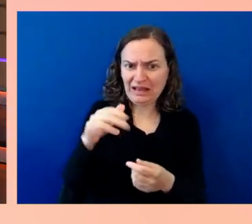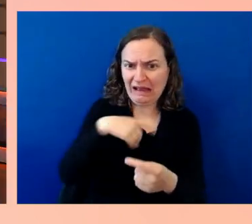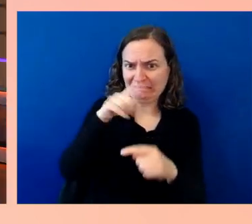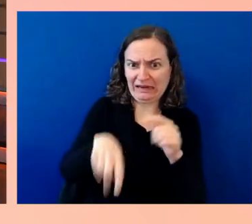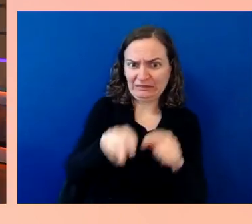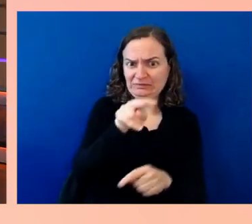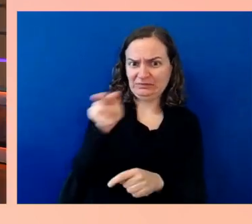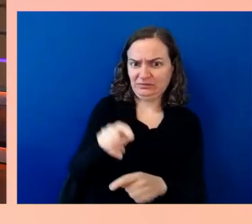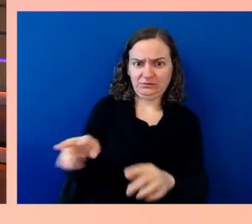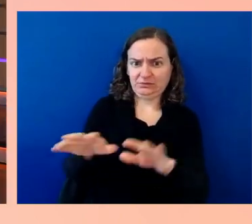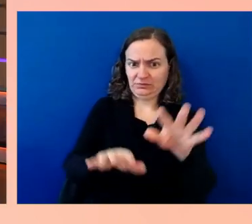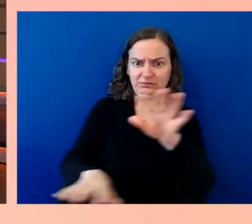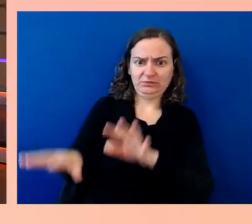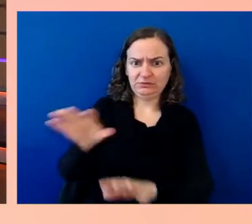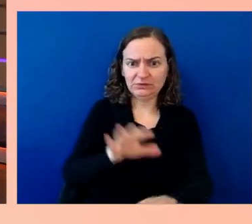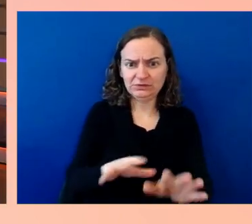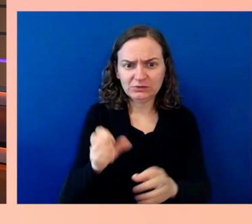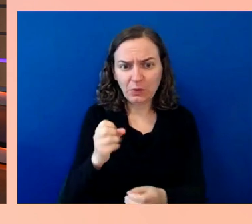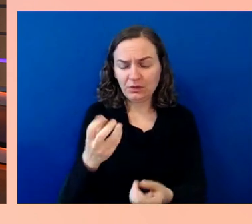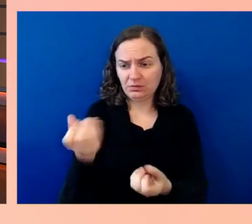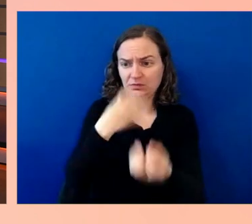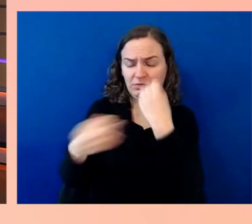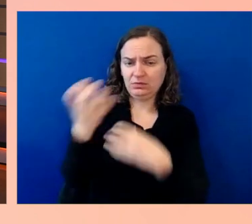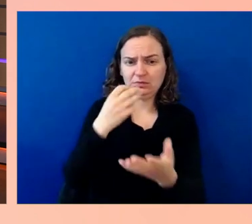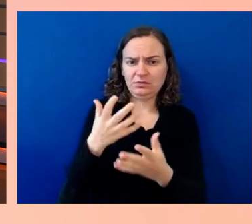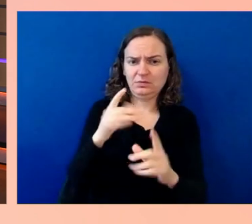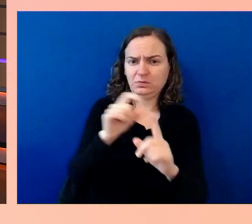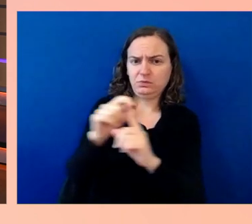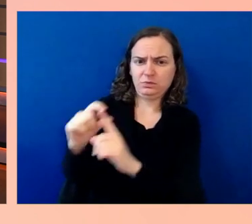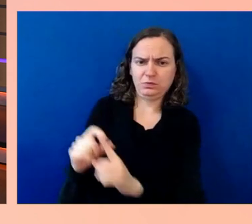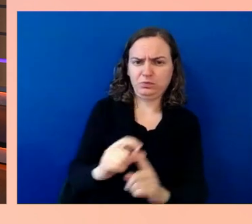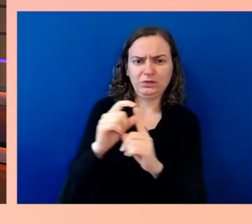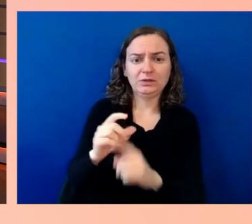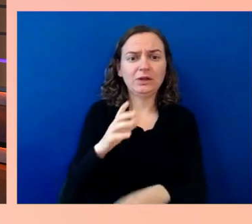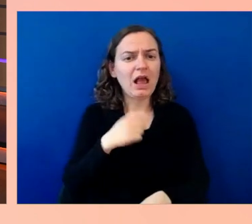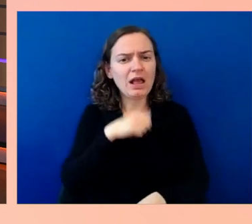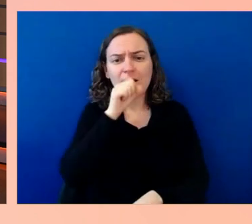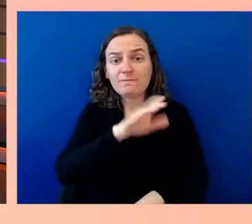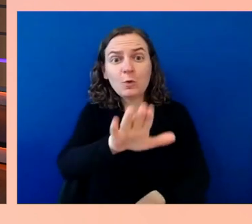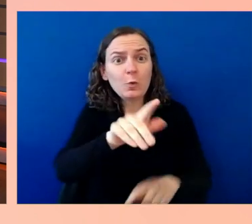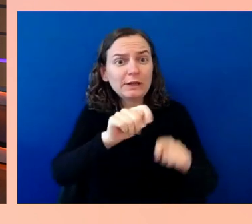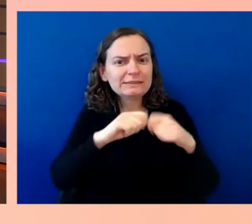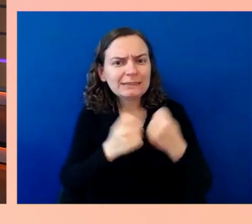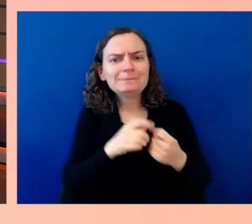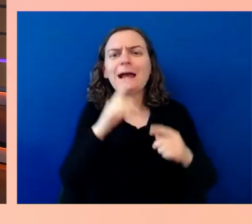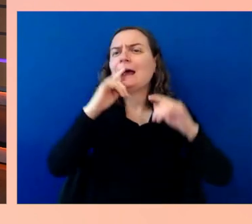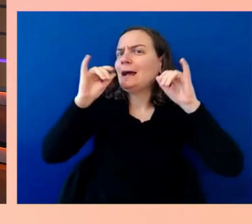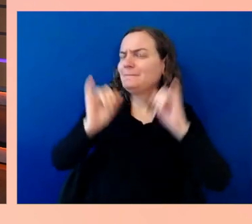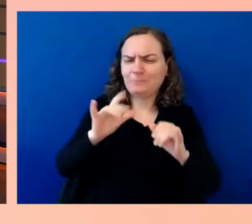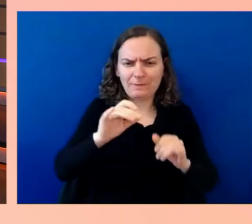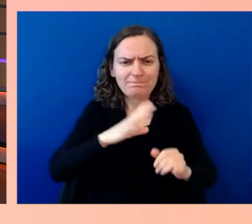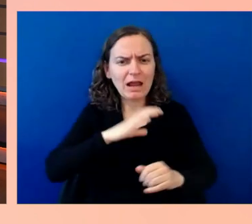I love that your team was able to co-create with me, even back in the day, in real time. Just like that, they switched and they said,